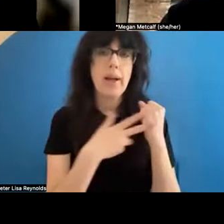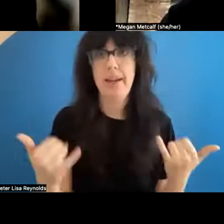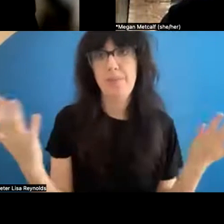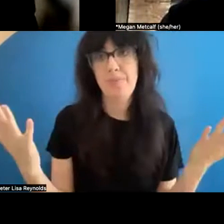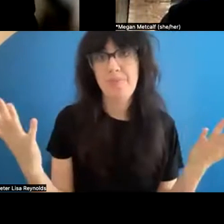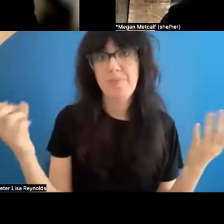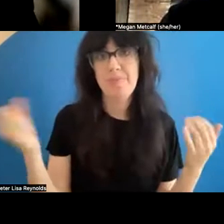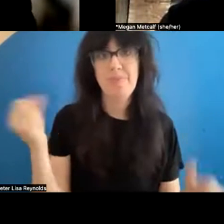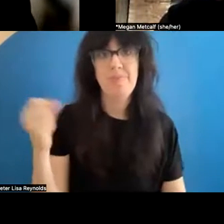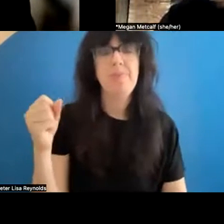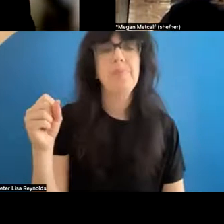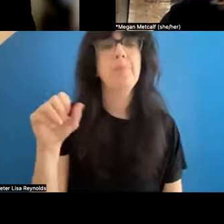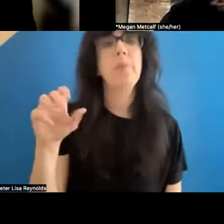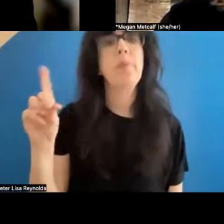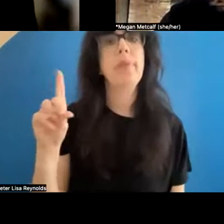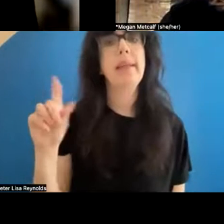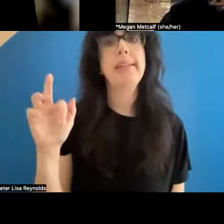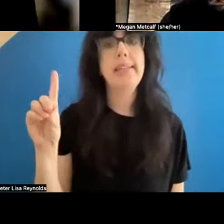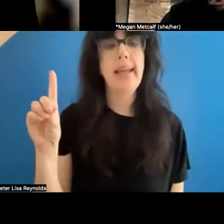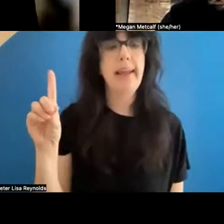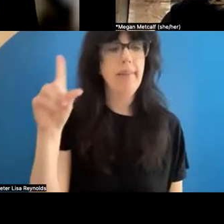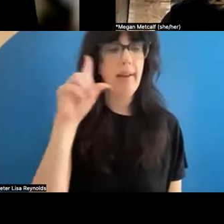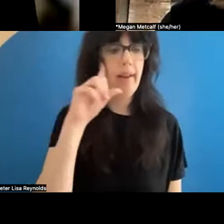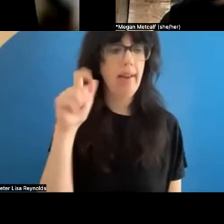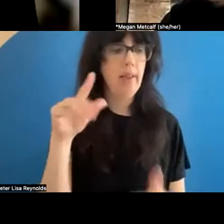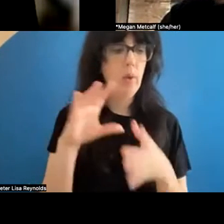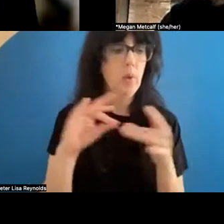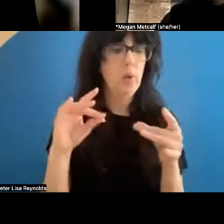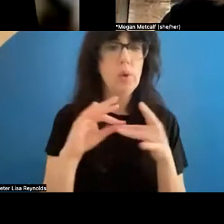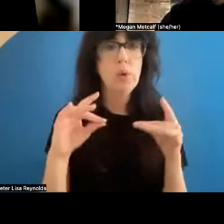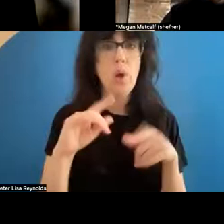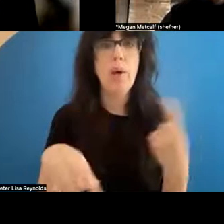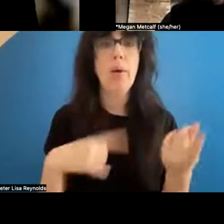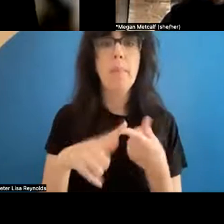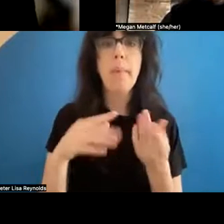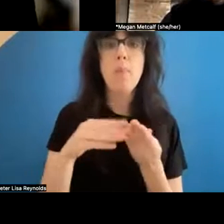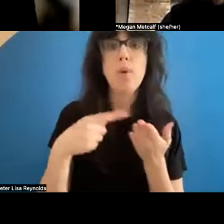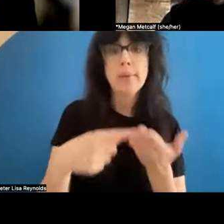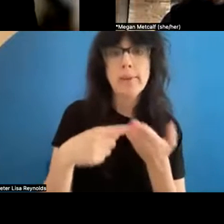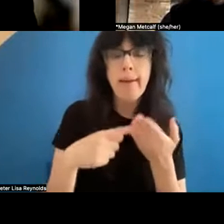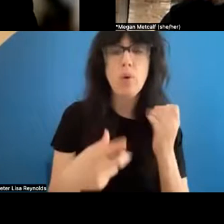. >> David Thomson: And I think what we're talking about are dialogues . Ultimately archives create these dialogues about